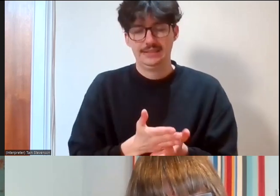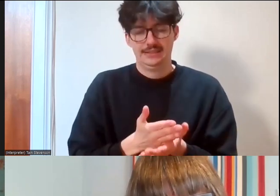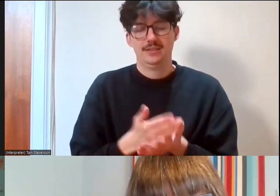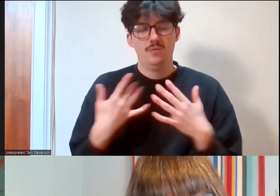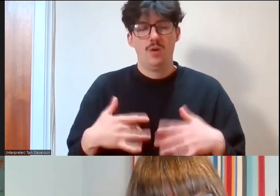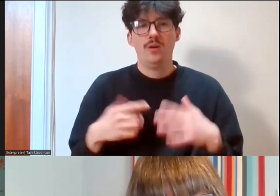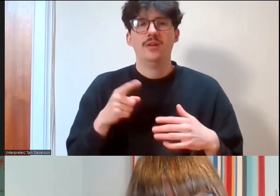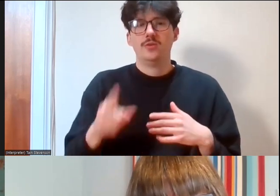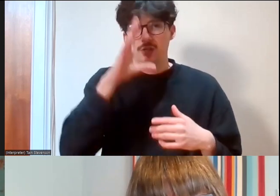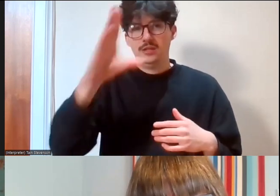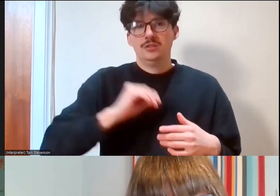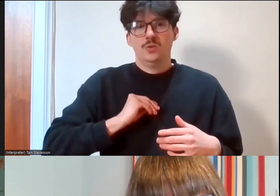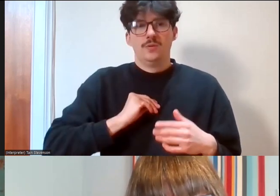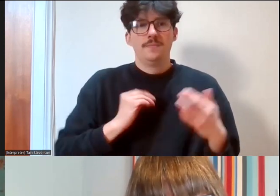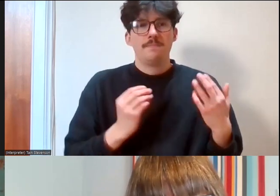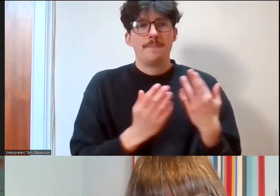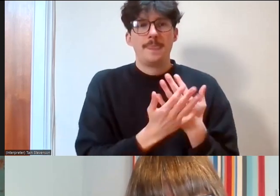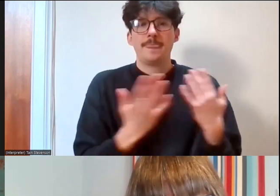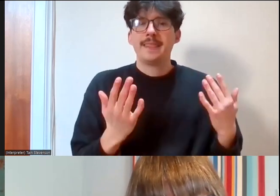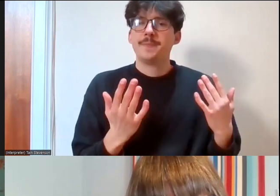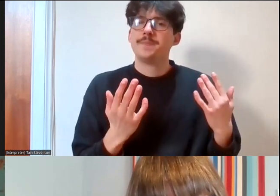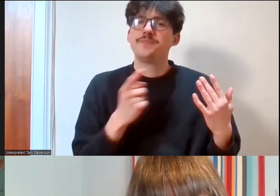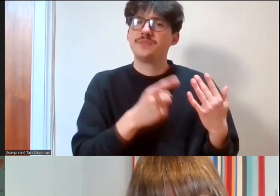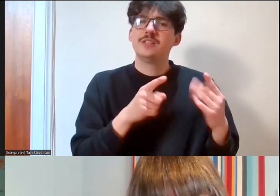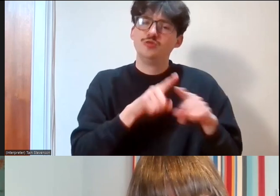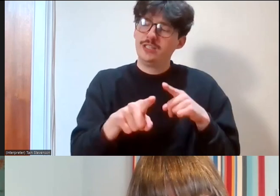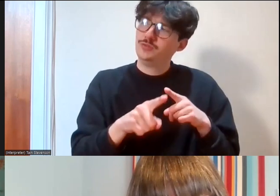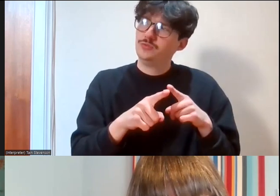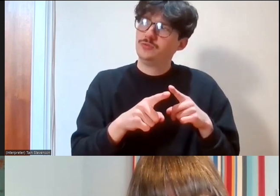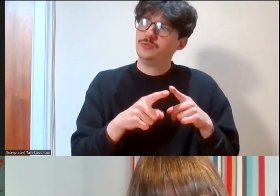you told us a lot about how you really try to spread the word out through so many different